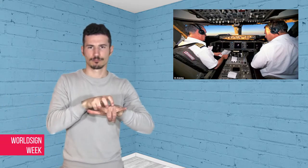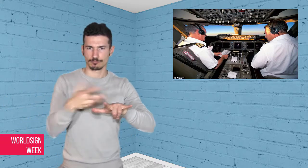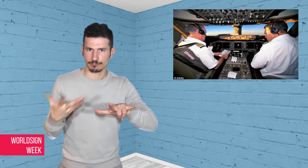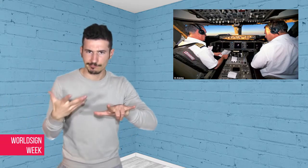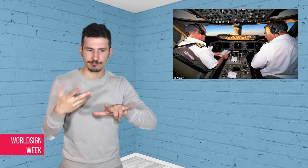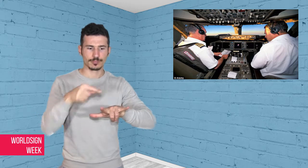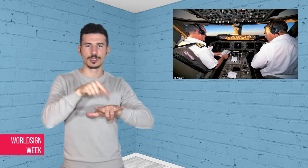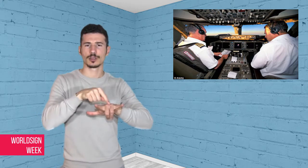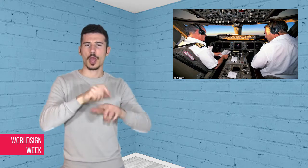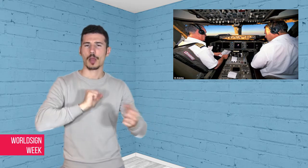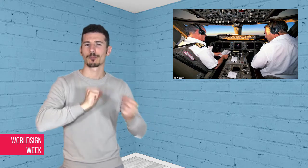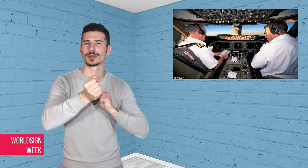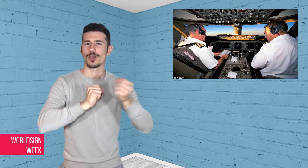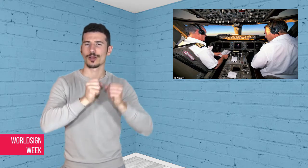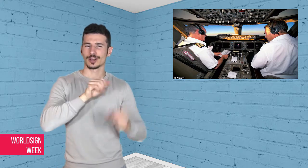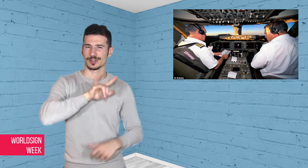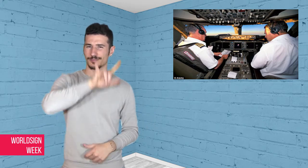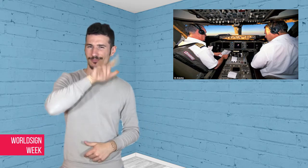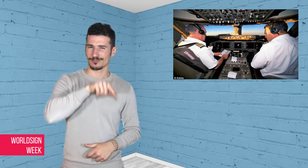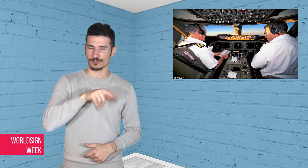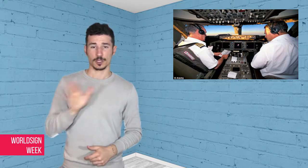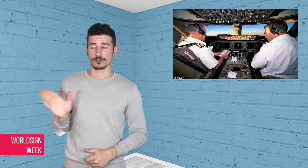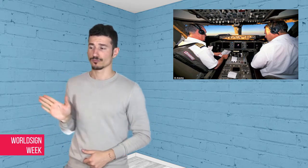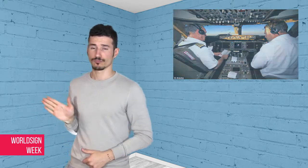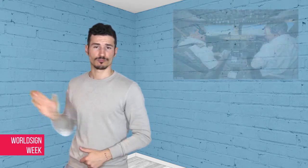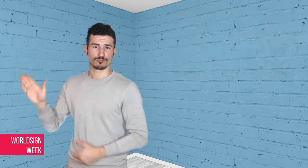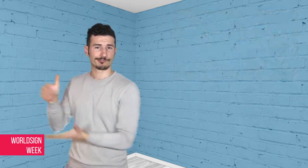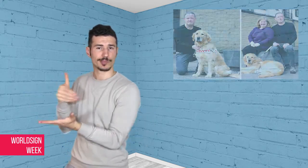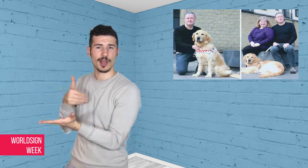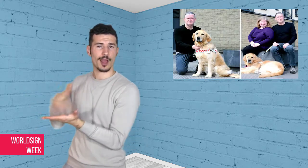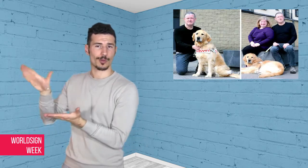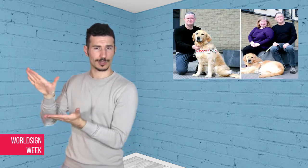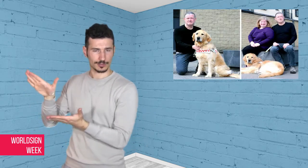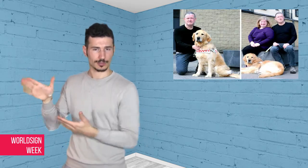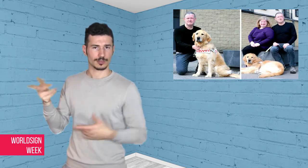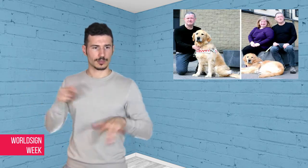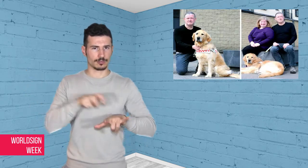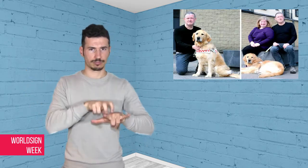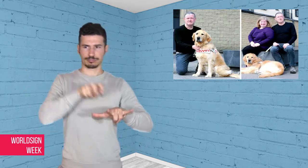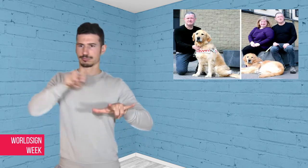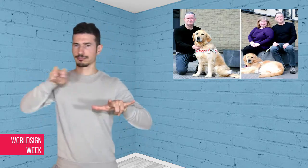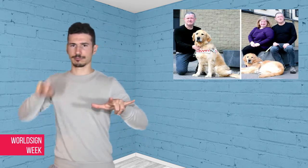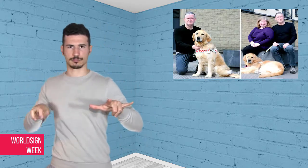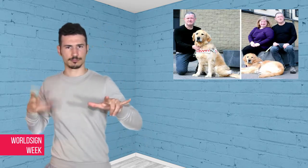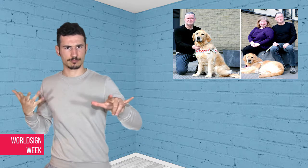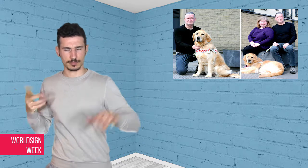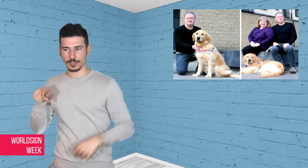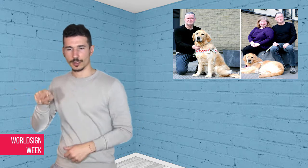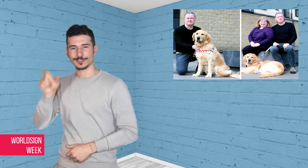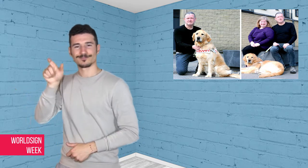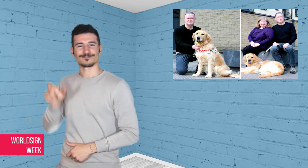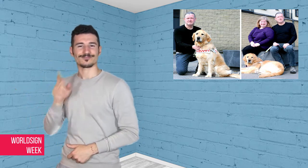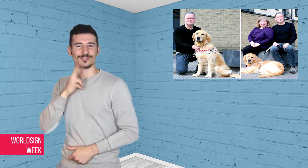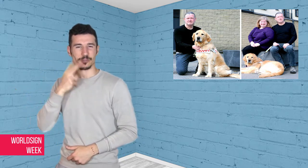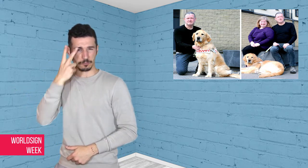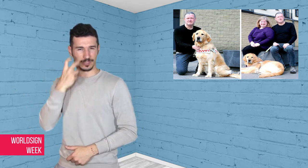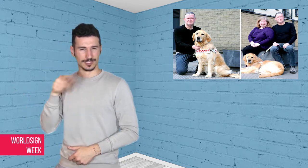though Mr Thomson had over 35 years of flying. The airline said in a memo “The